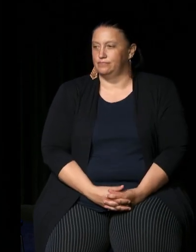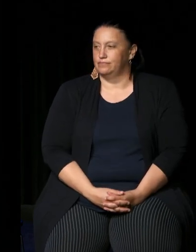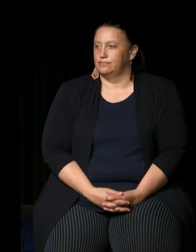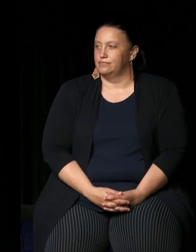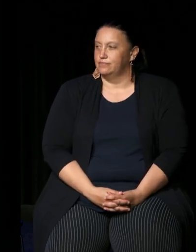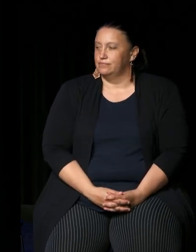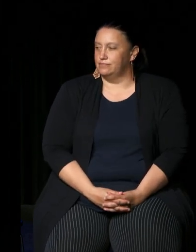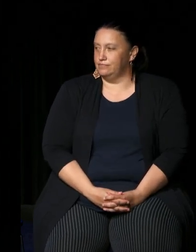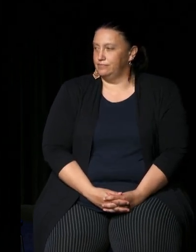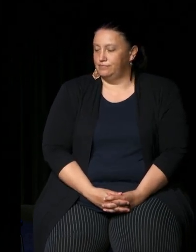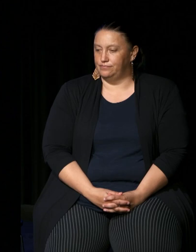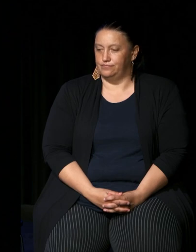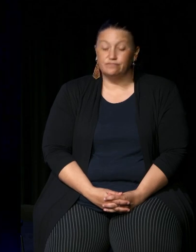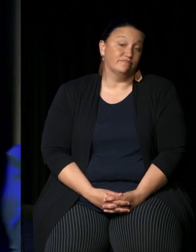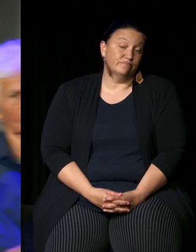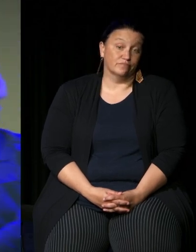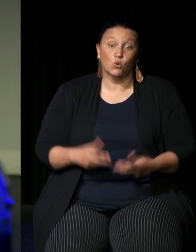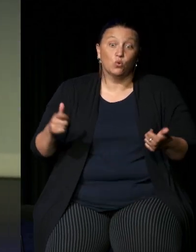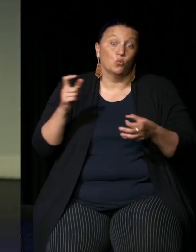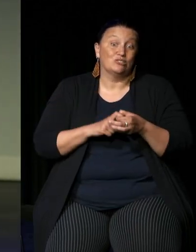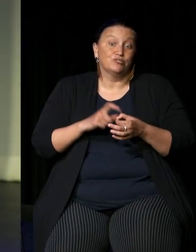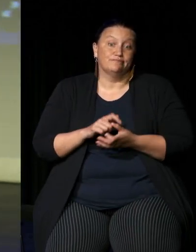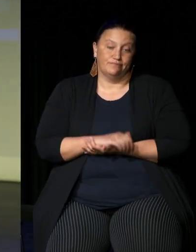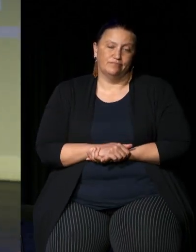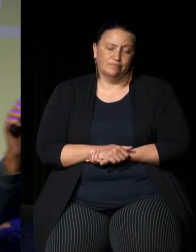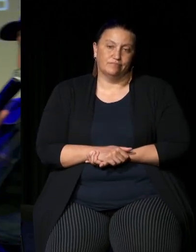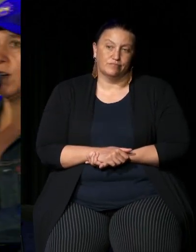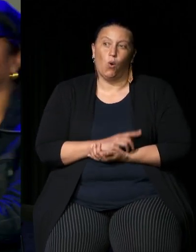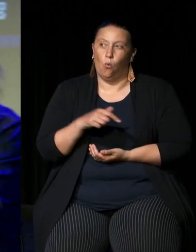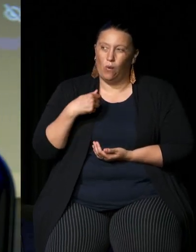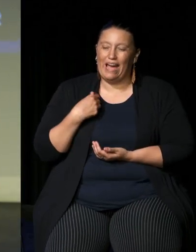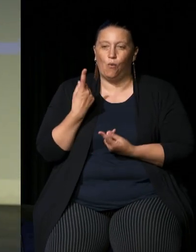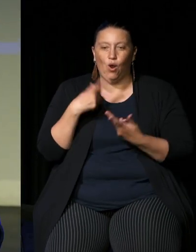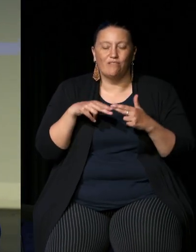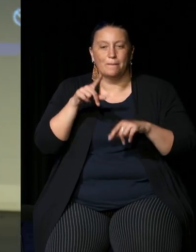yeah well it's a good question um because we are one of the most diverse continents in the world